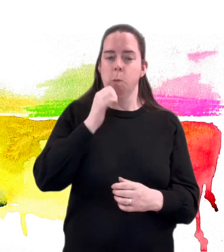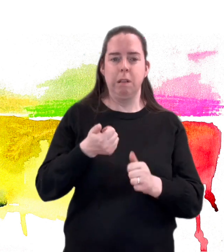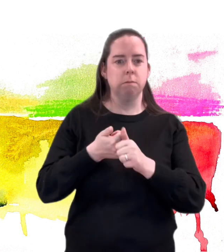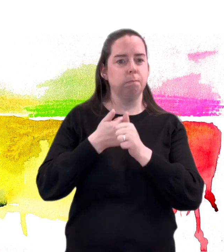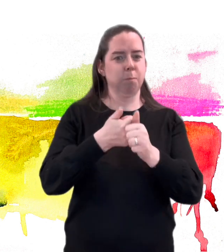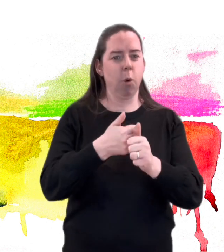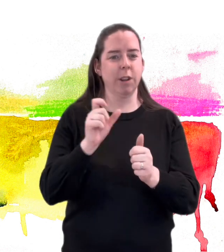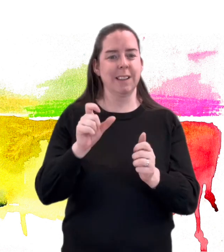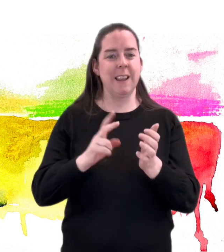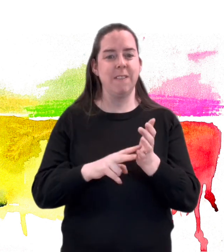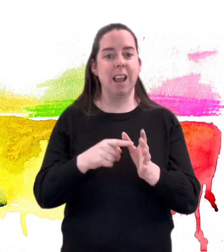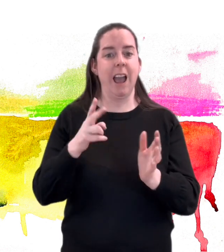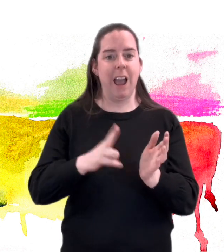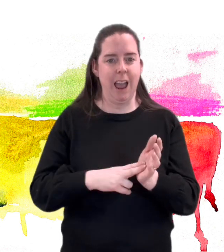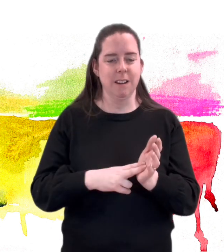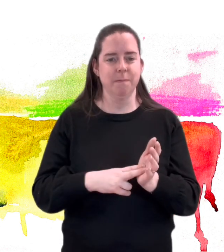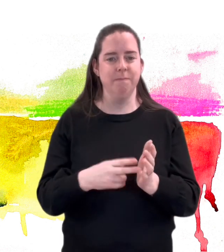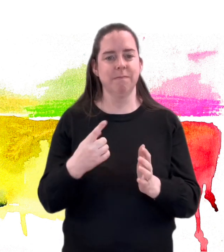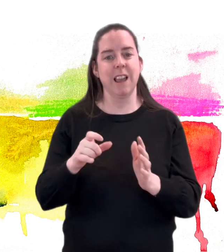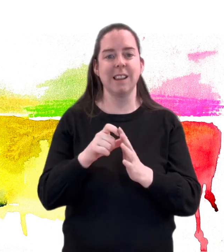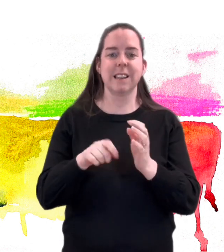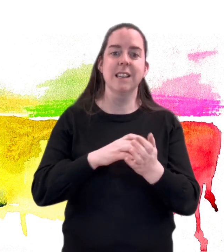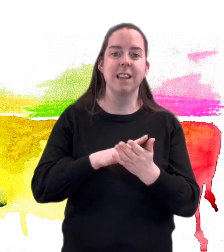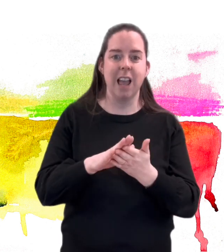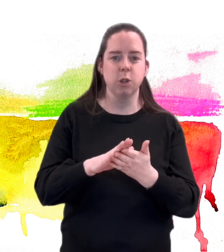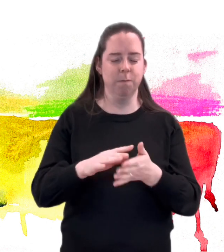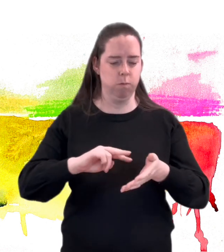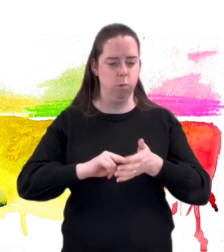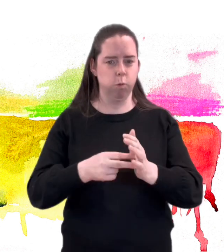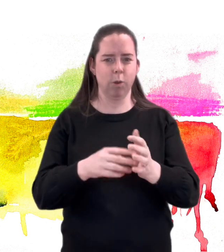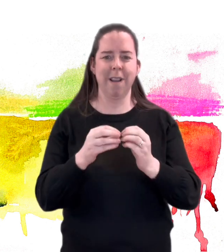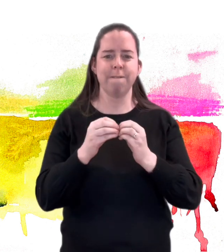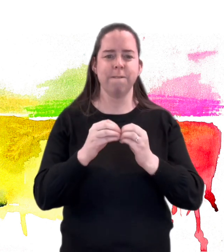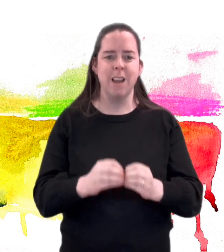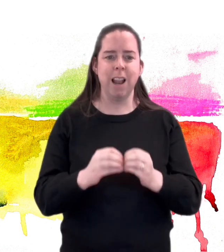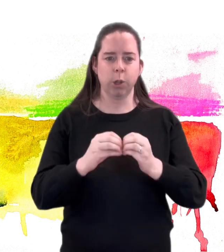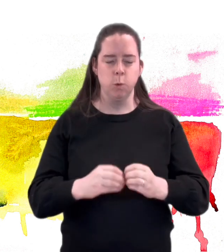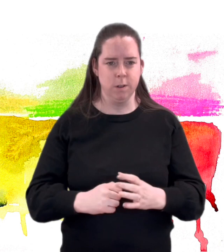They will uphold CVAN and DASH organisational values,